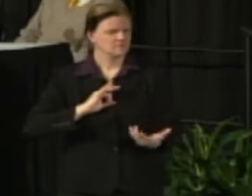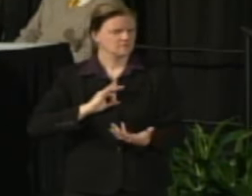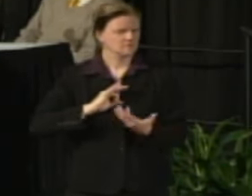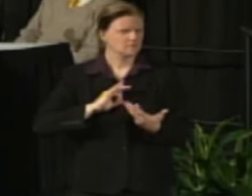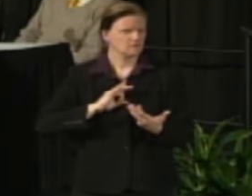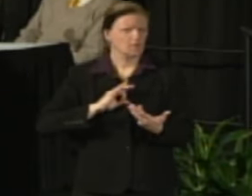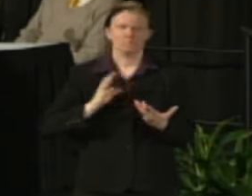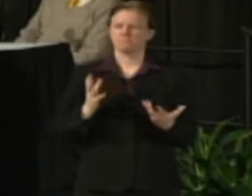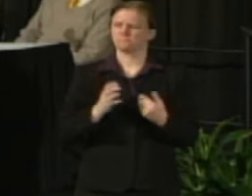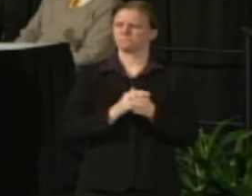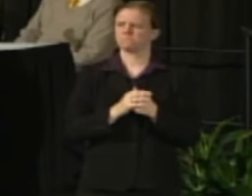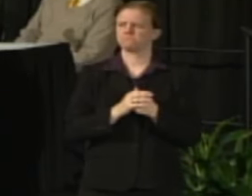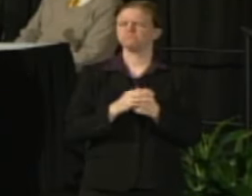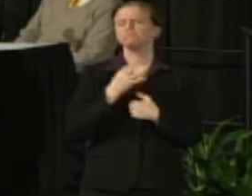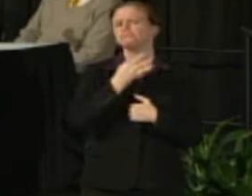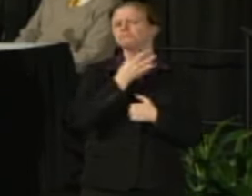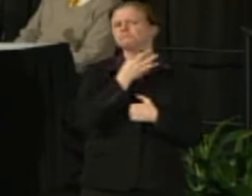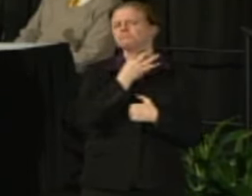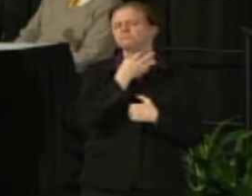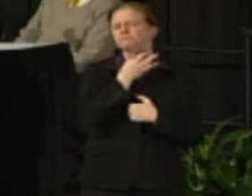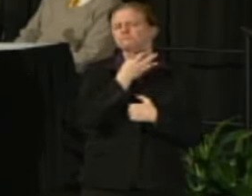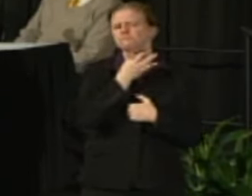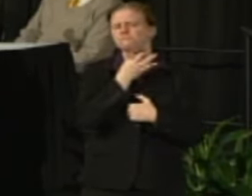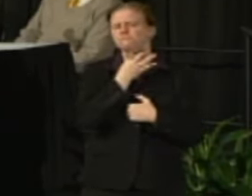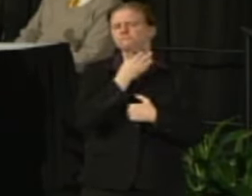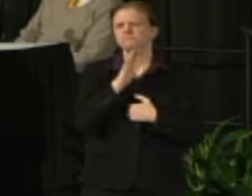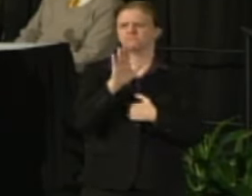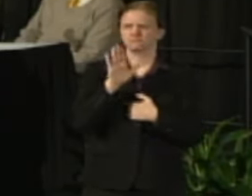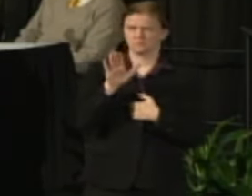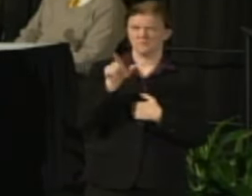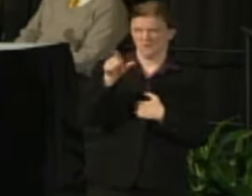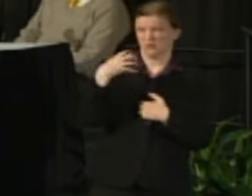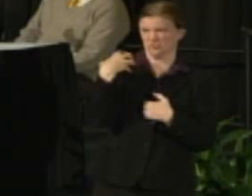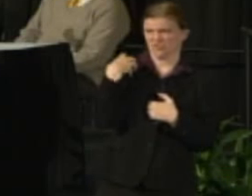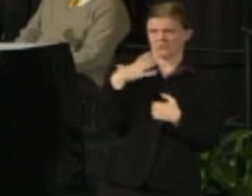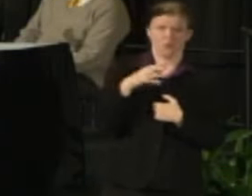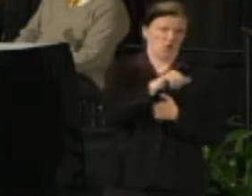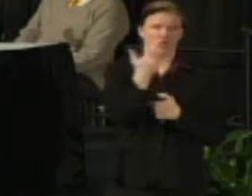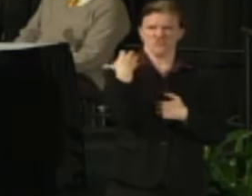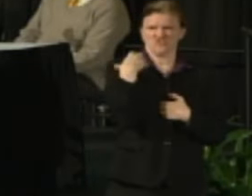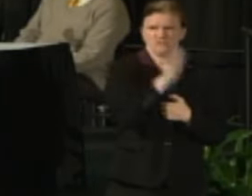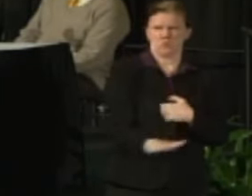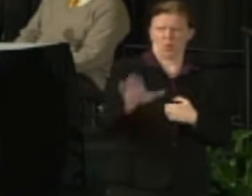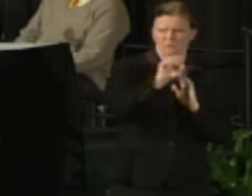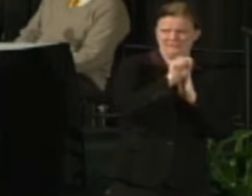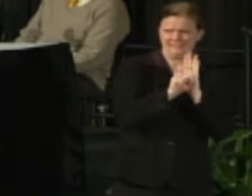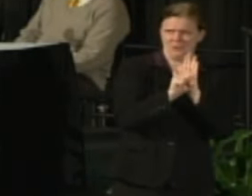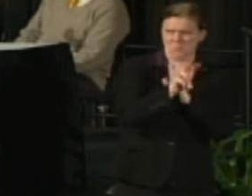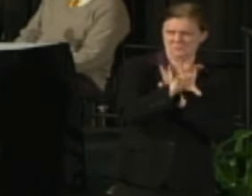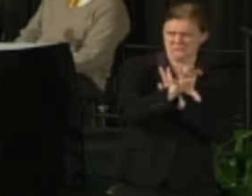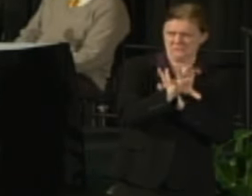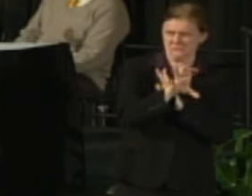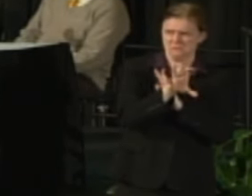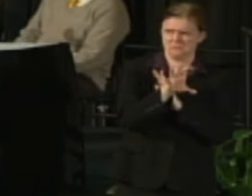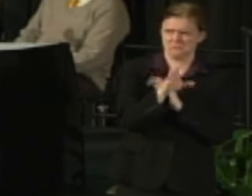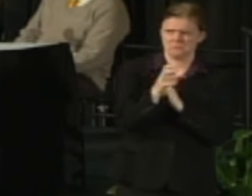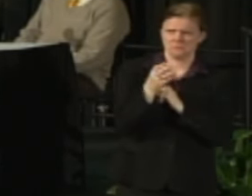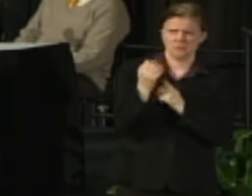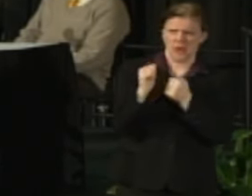I would be curious to hear what grounds you may feel you have as chancellor and the other chancellors and other administrators and provosts to trust the regents